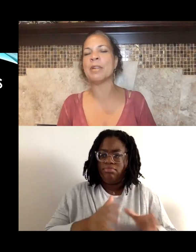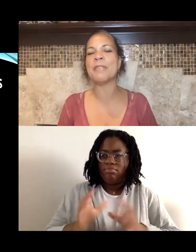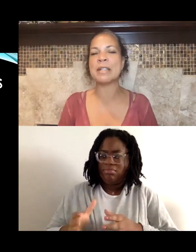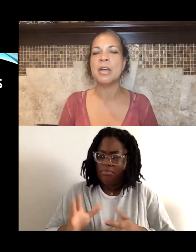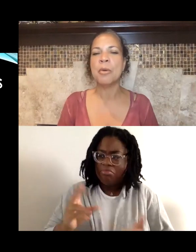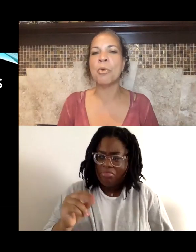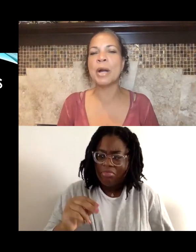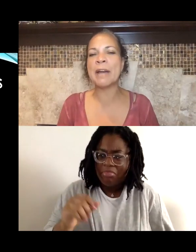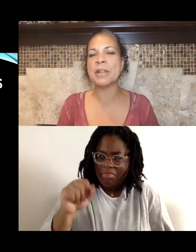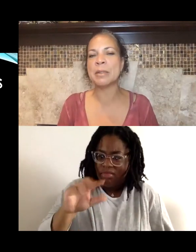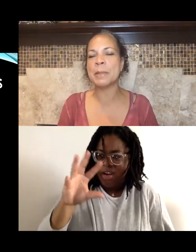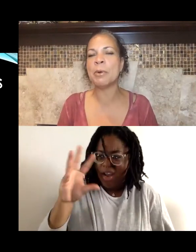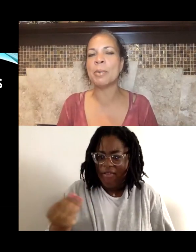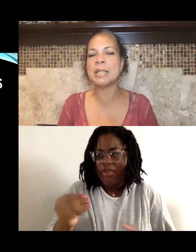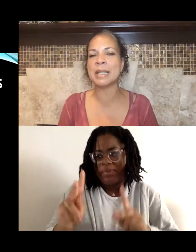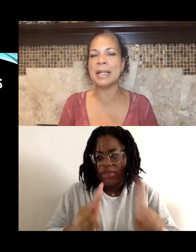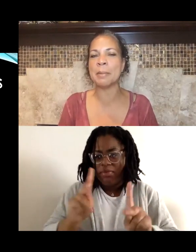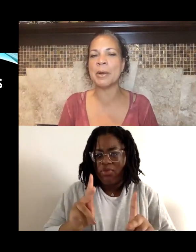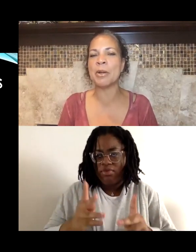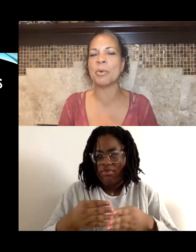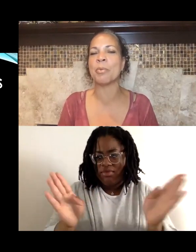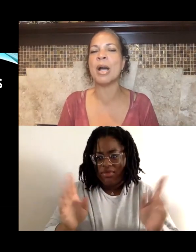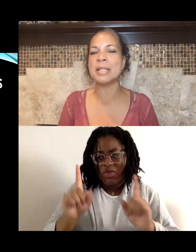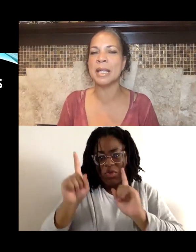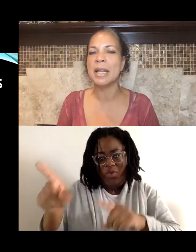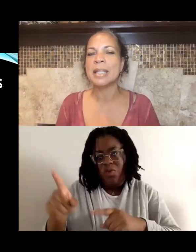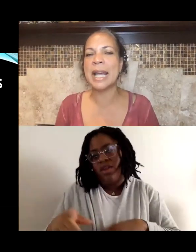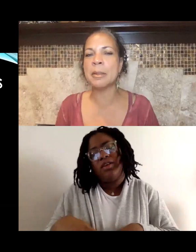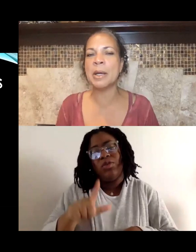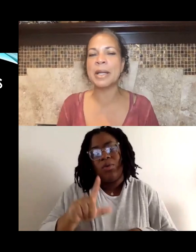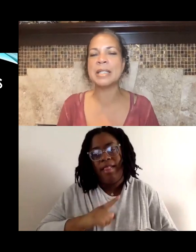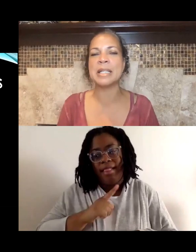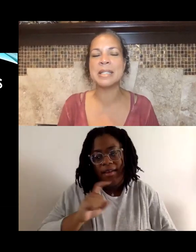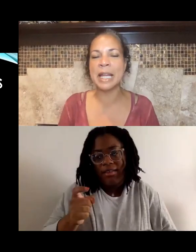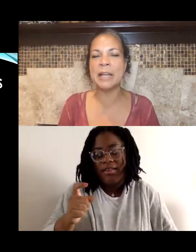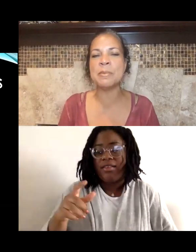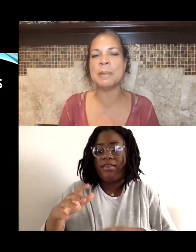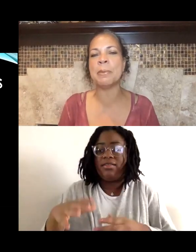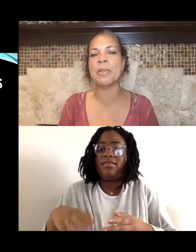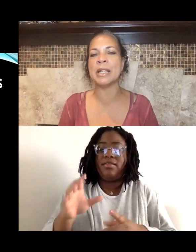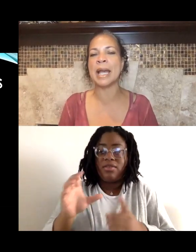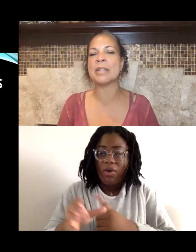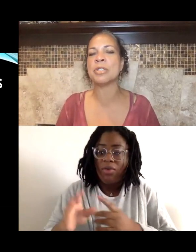in fact more African people went to Latin America, were brought to Latin America as enslaved people than, actually,